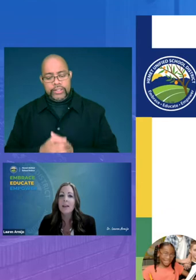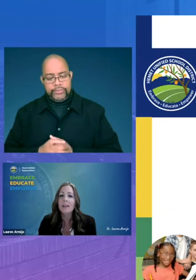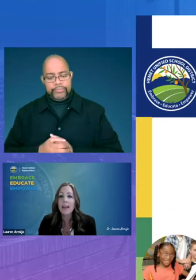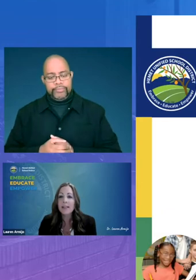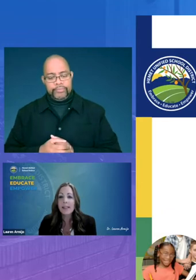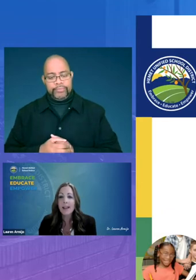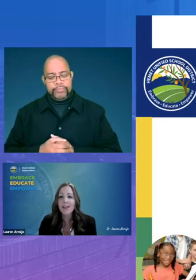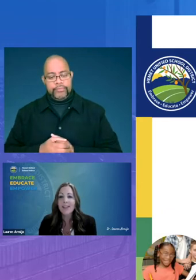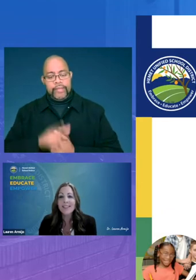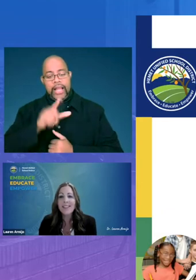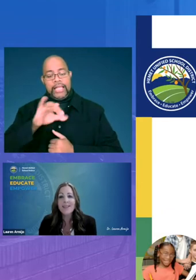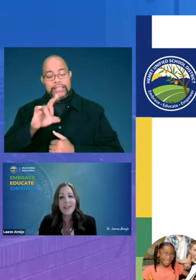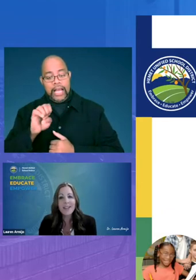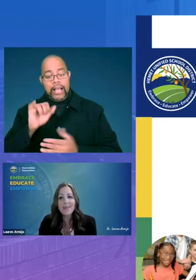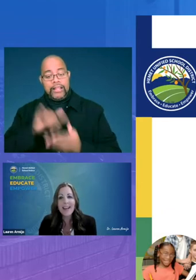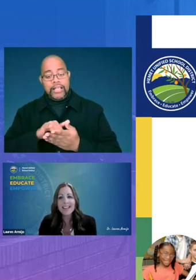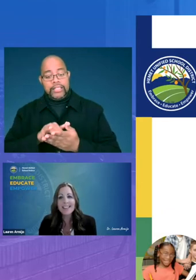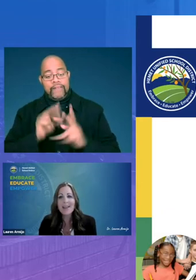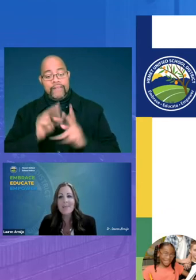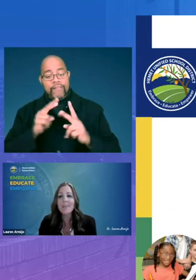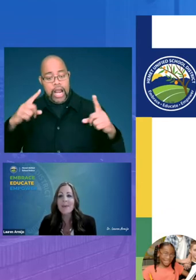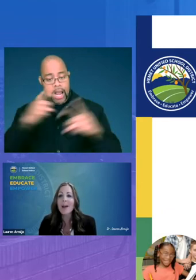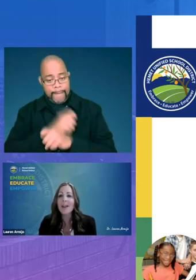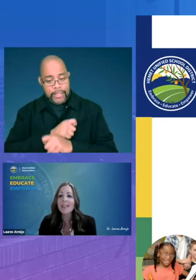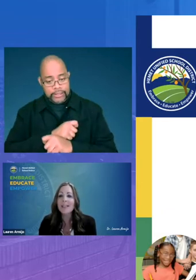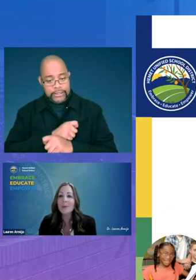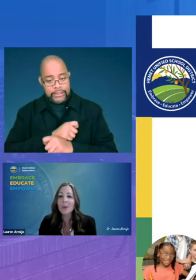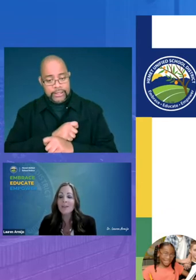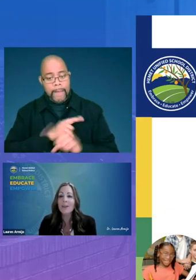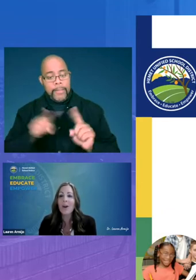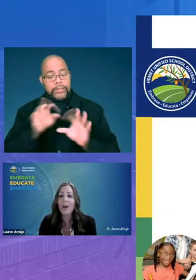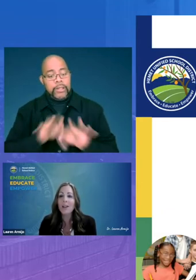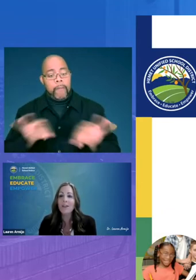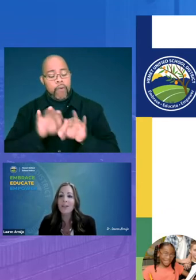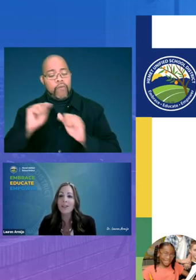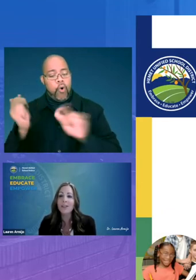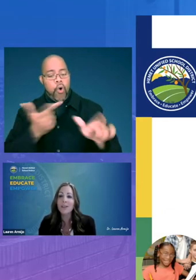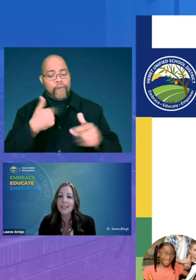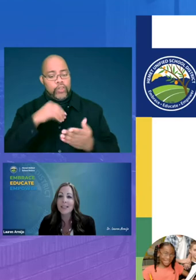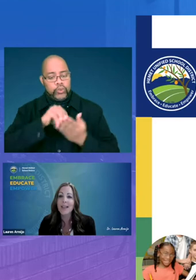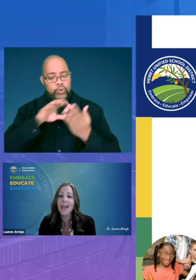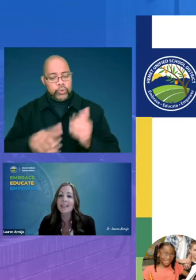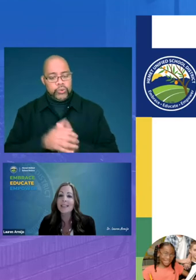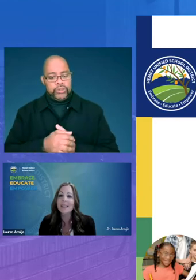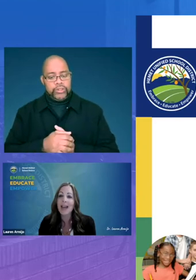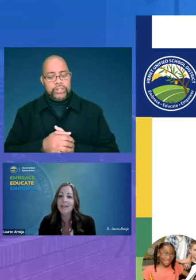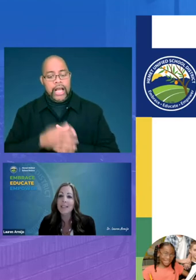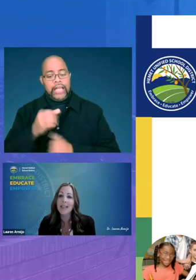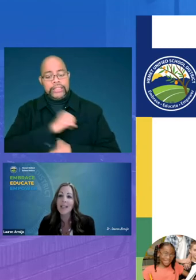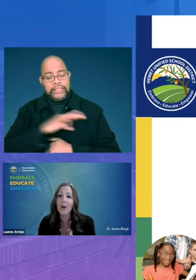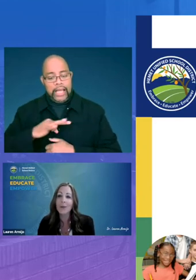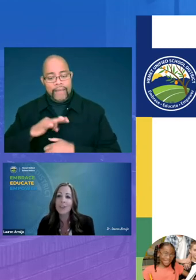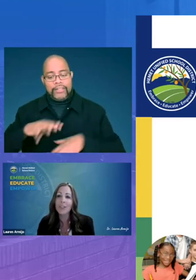lexile is very complex but it is important for all of our students and staff to take ownership